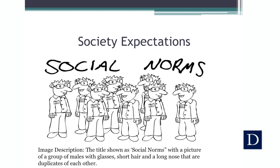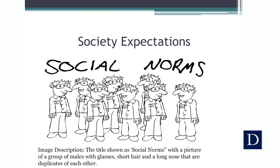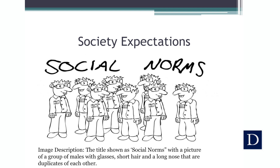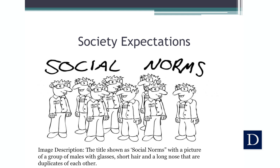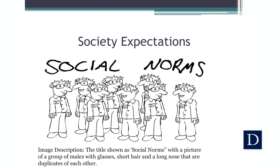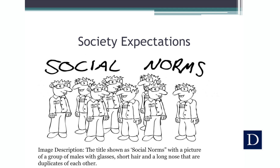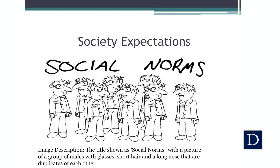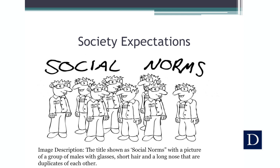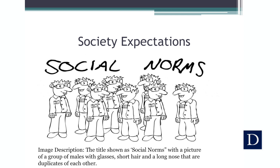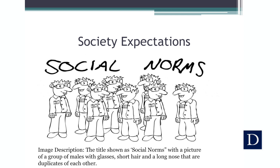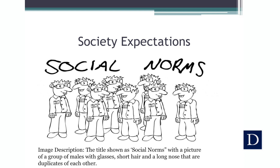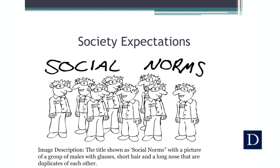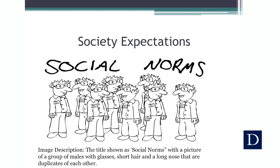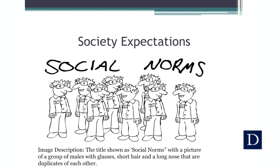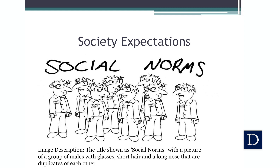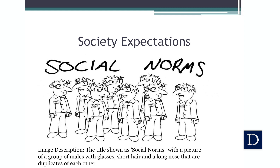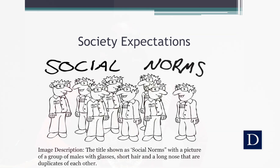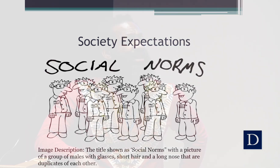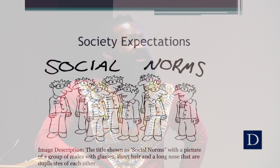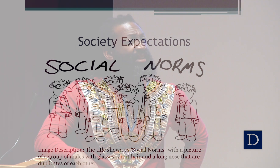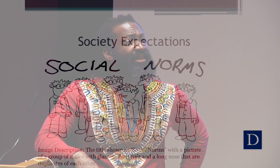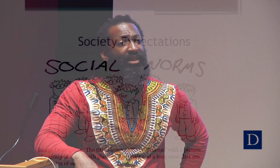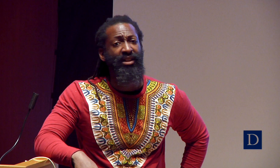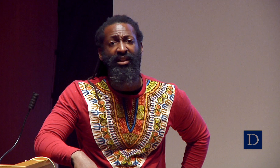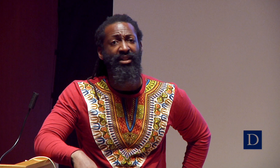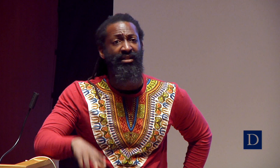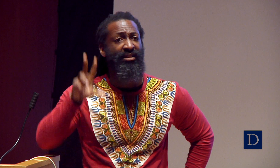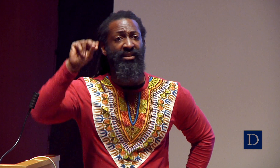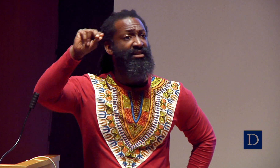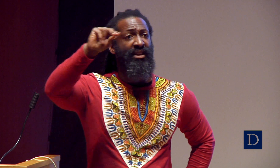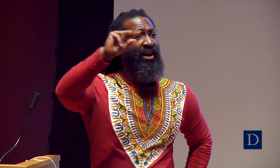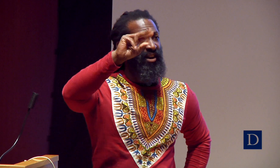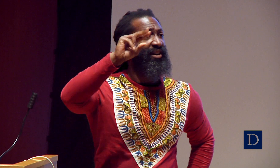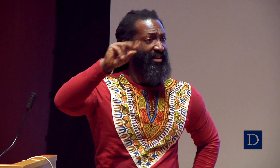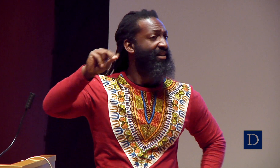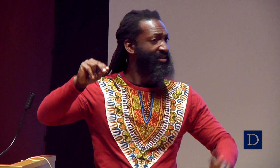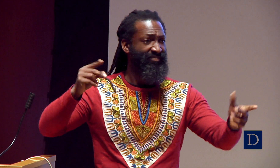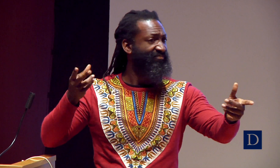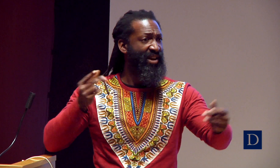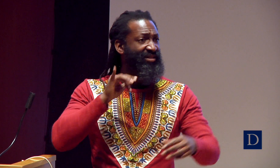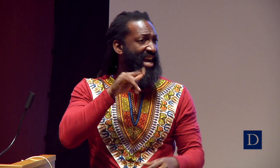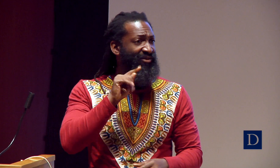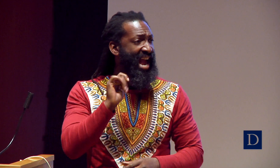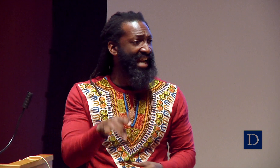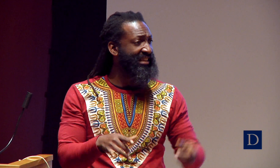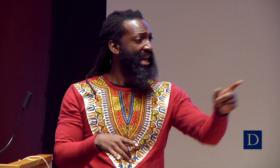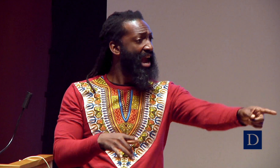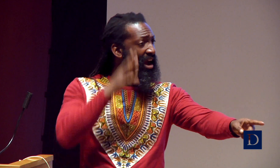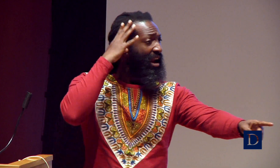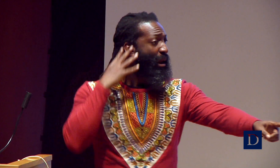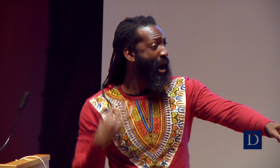But my question is, is that reality? No, right? Thanks for the feedback.